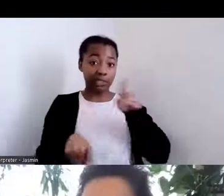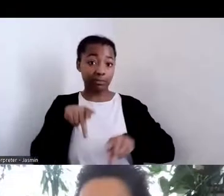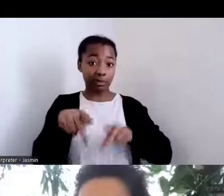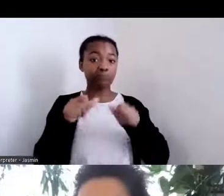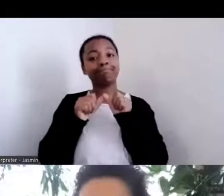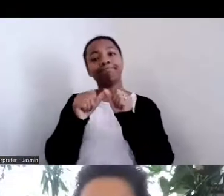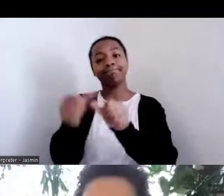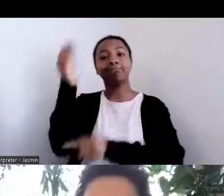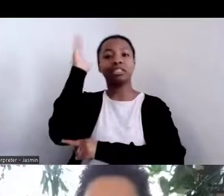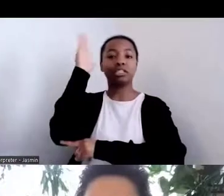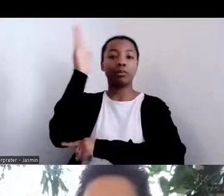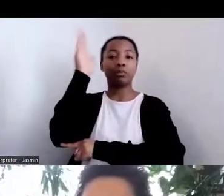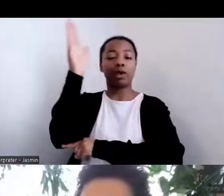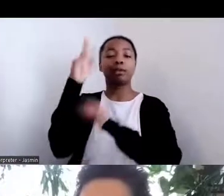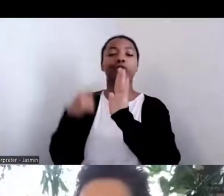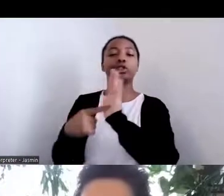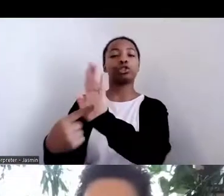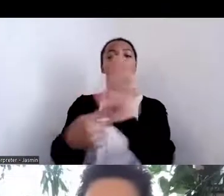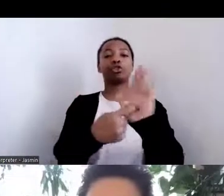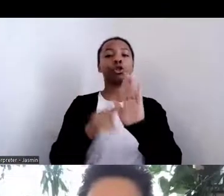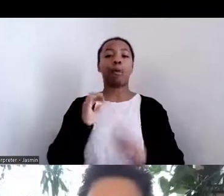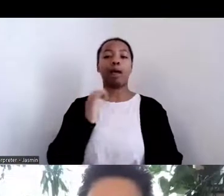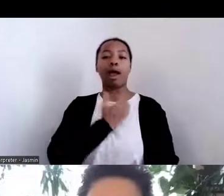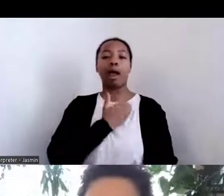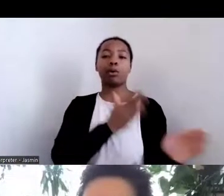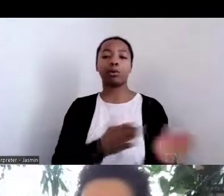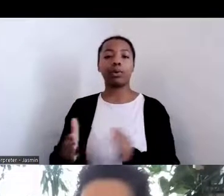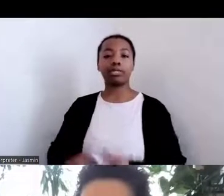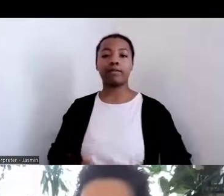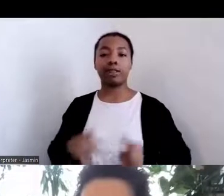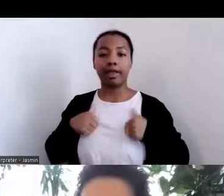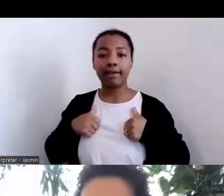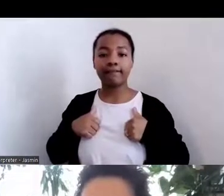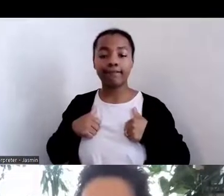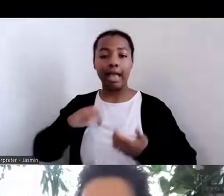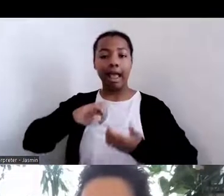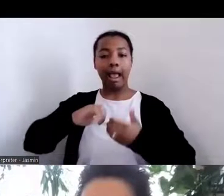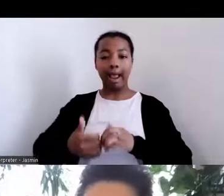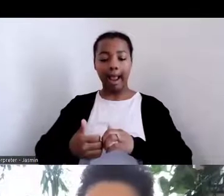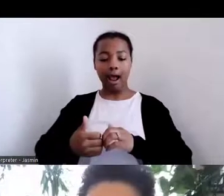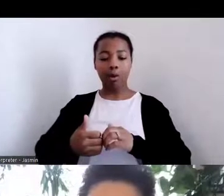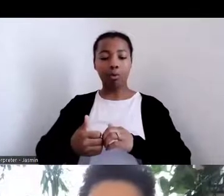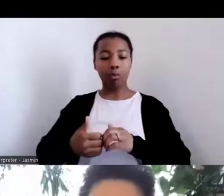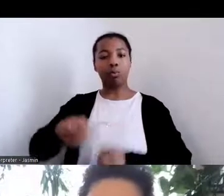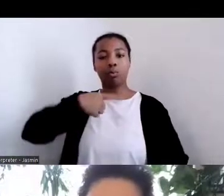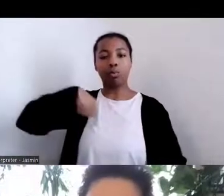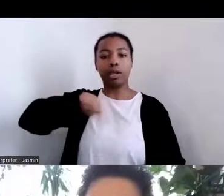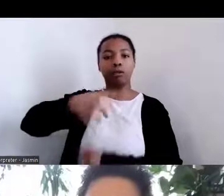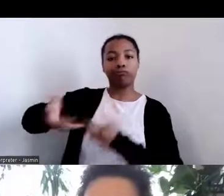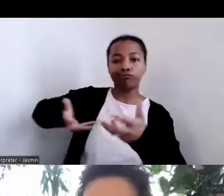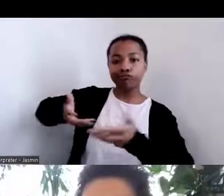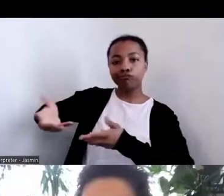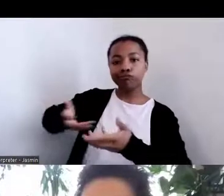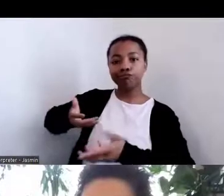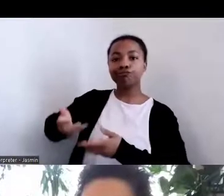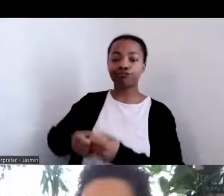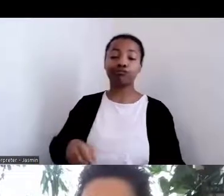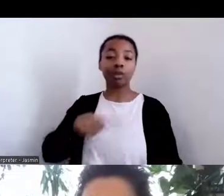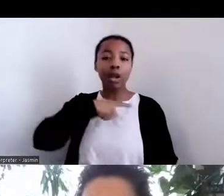of life, our ways of doing, and our ways of being in that we are the narrators of what we are presenting.